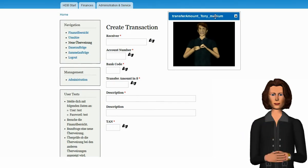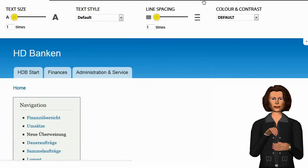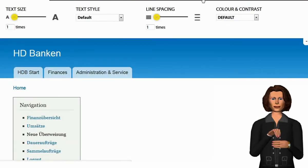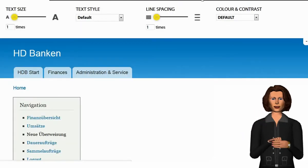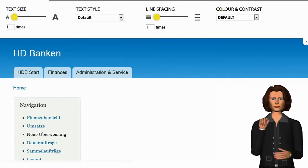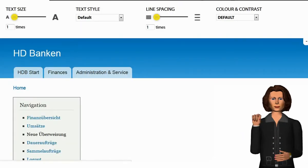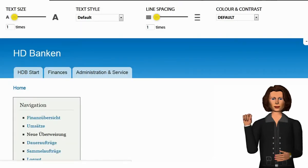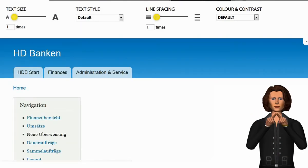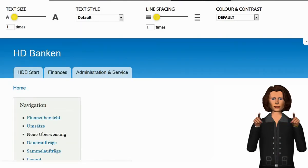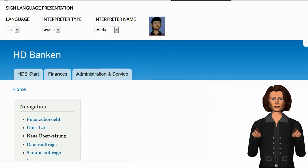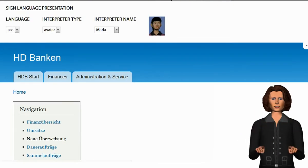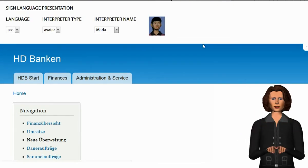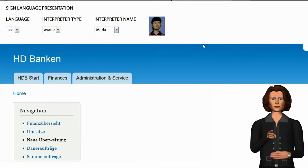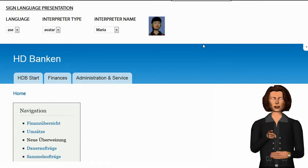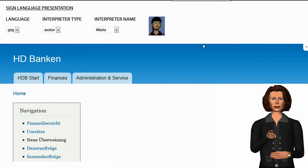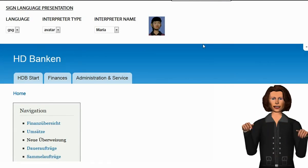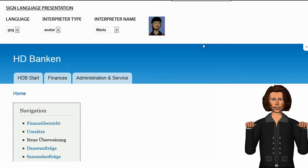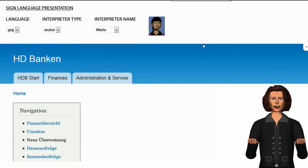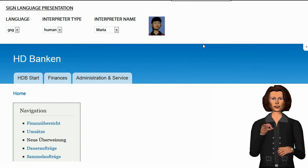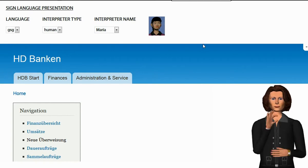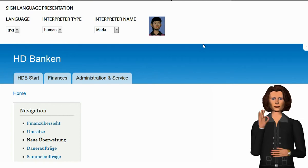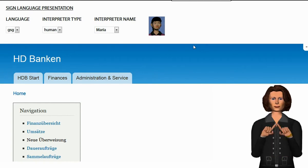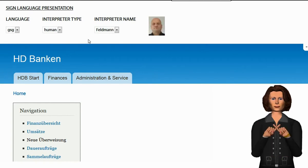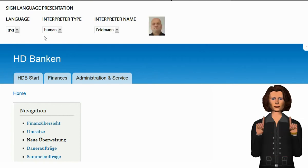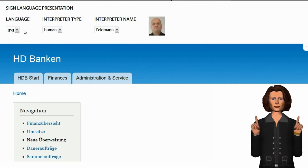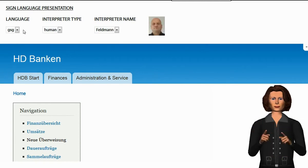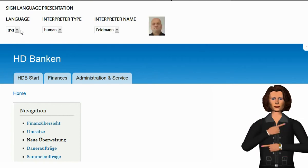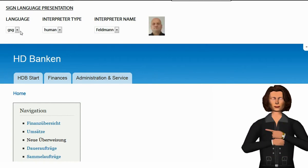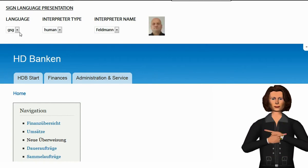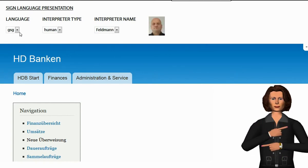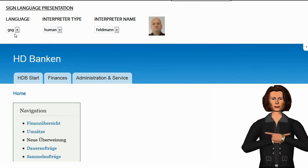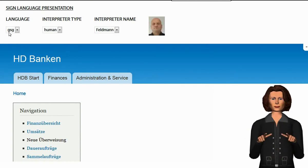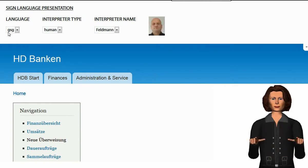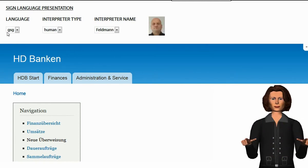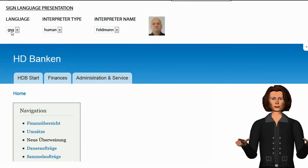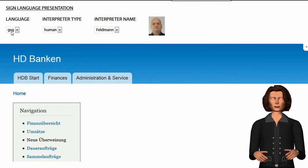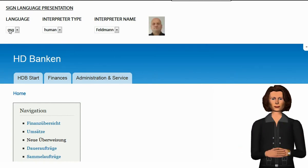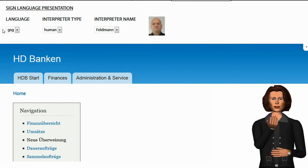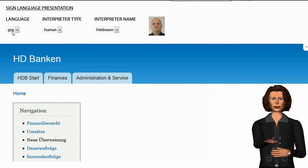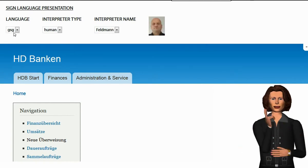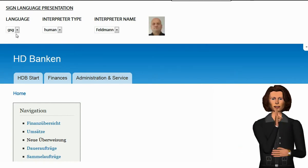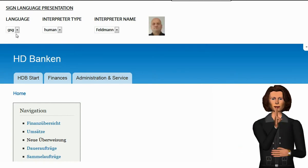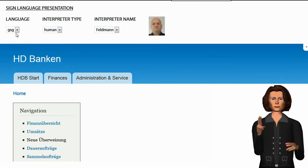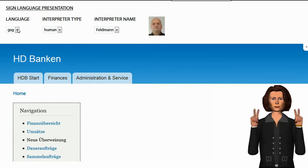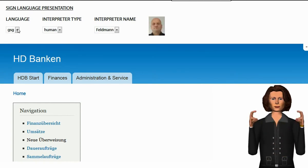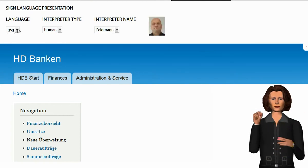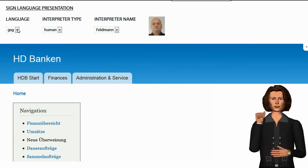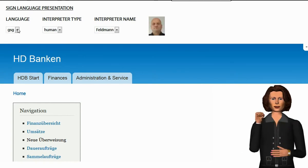In the panel you can choose different sign languages. There are “ase”